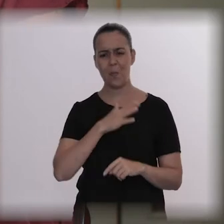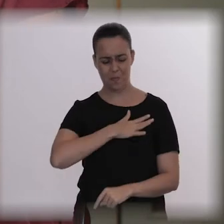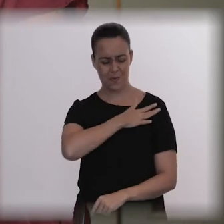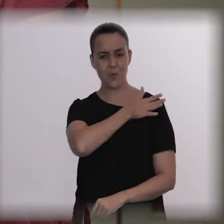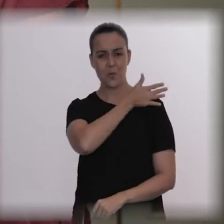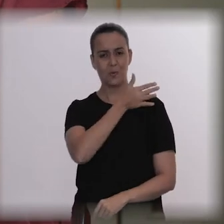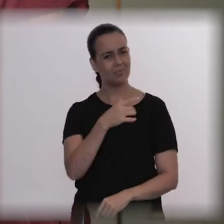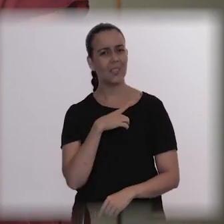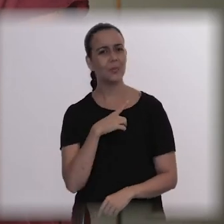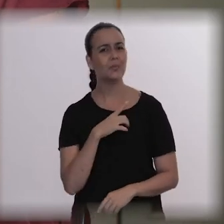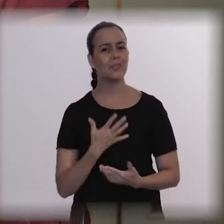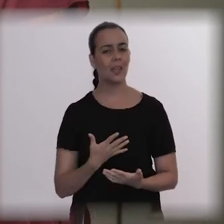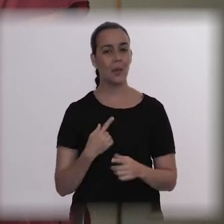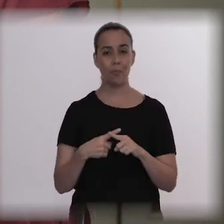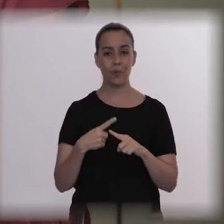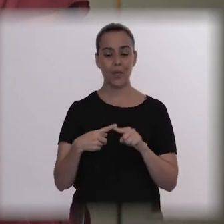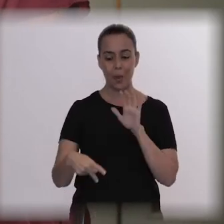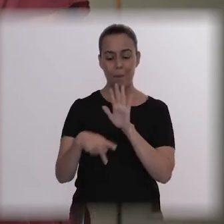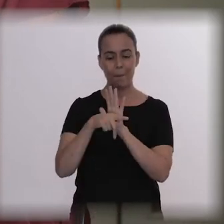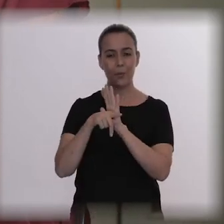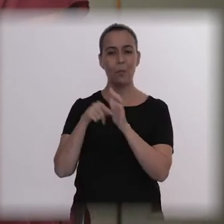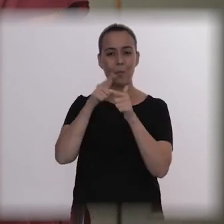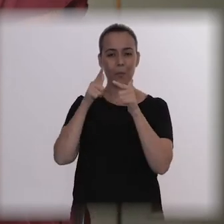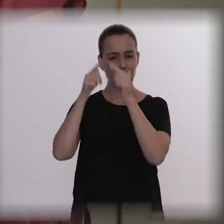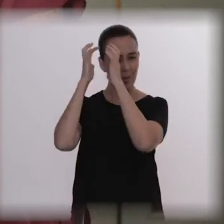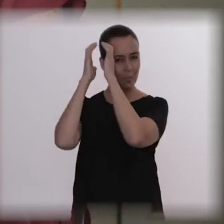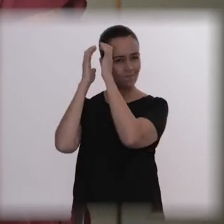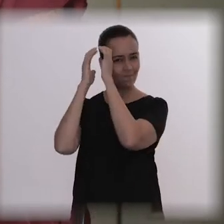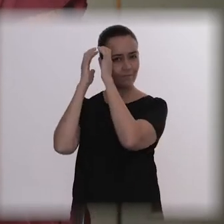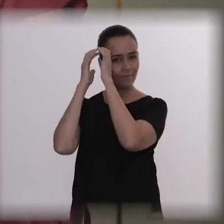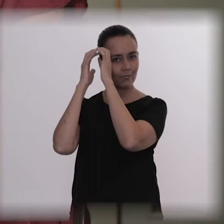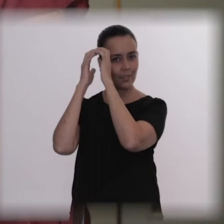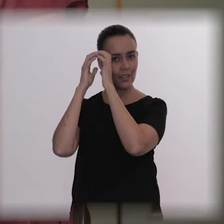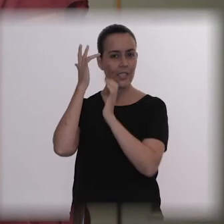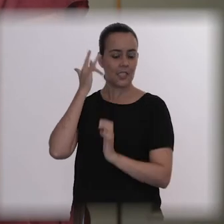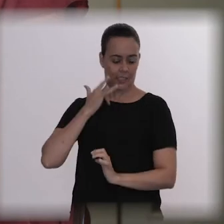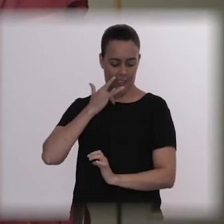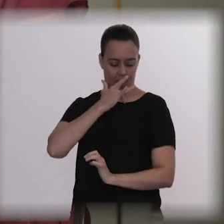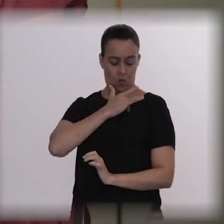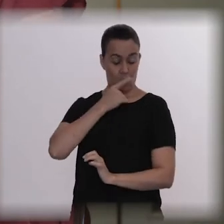that psychiatric issues are not serious. That mental health is not a problem.